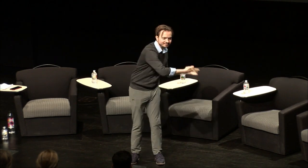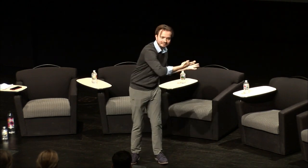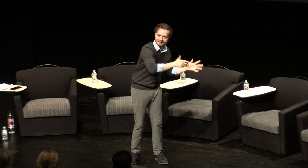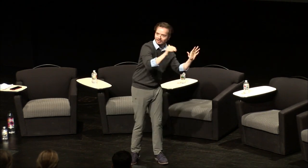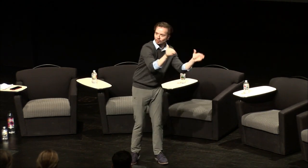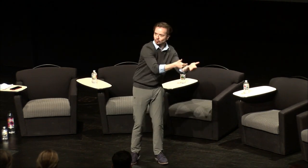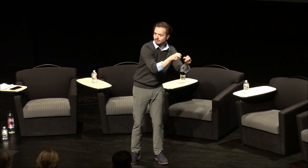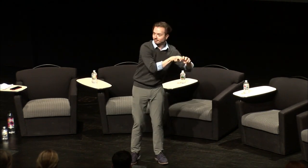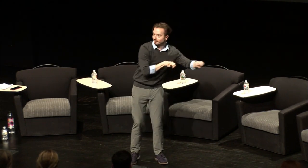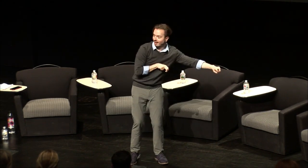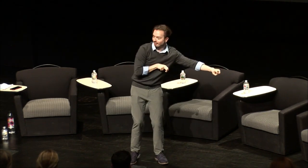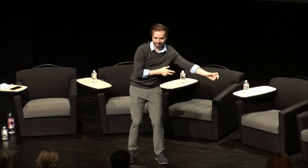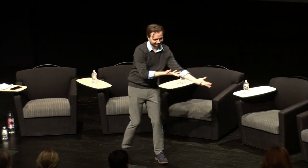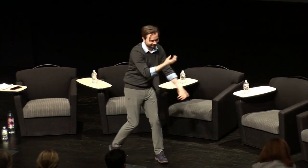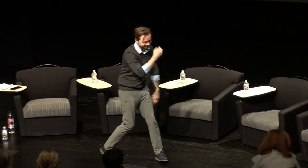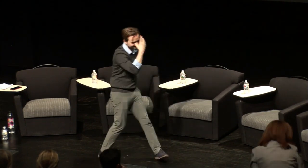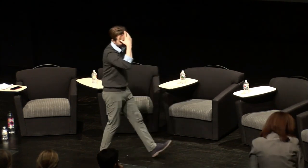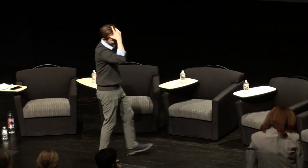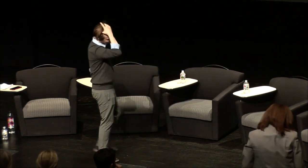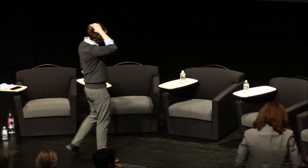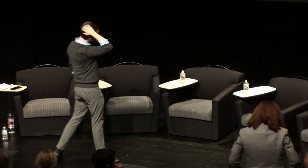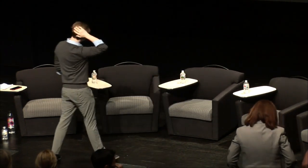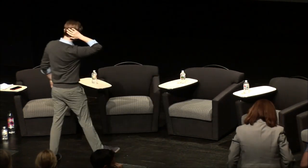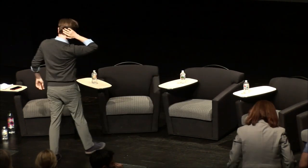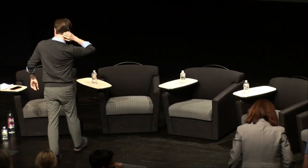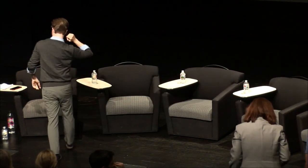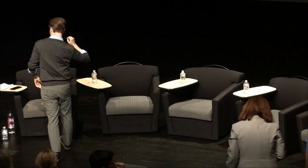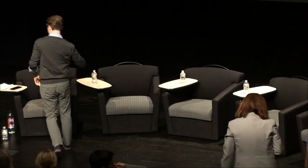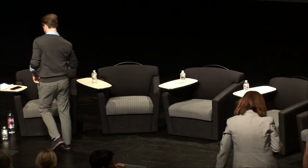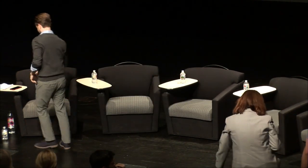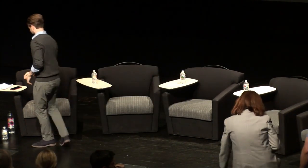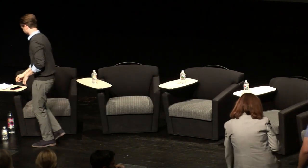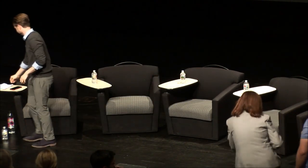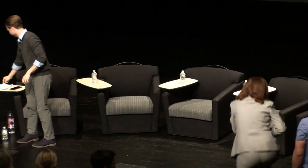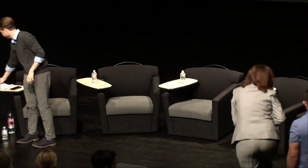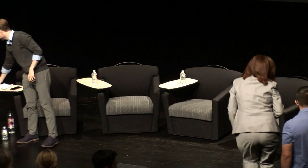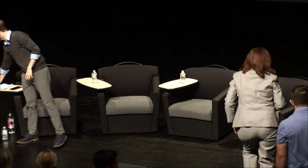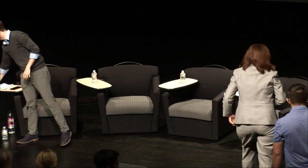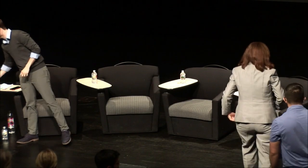and welcome the panel everyone wants to come on up we can get started